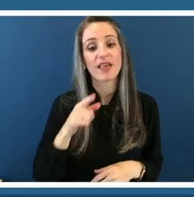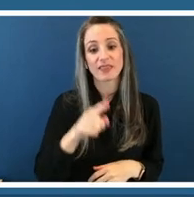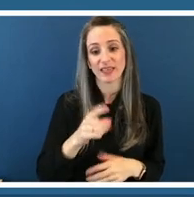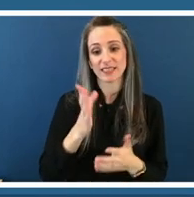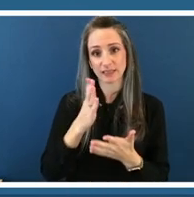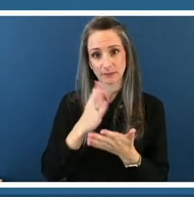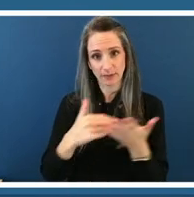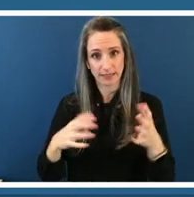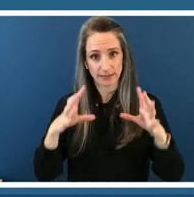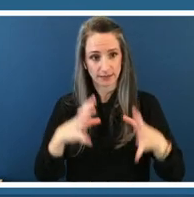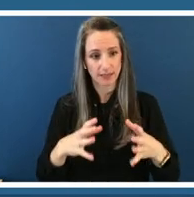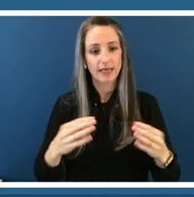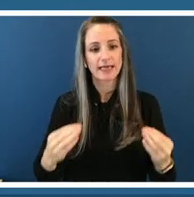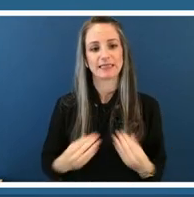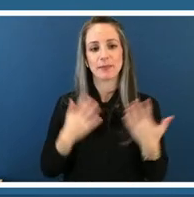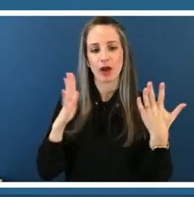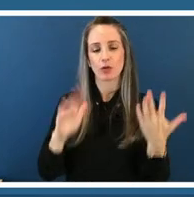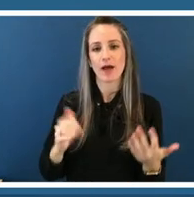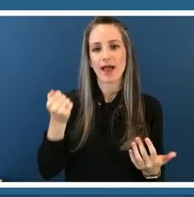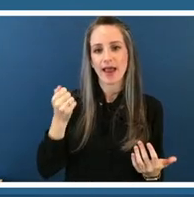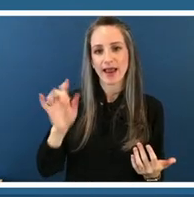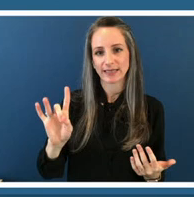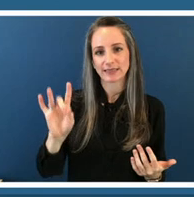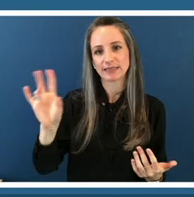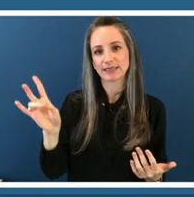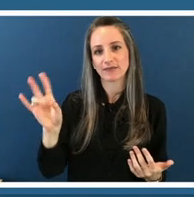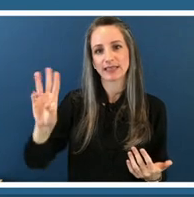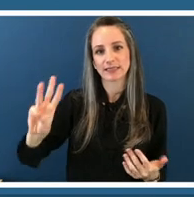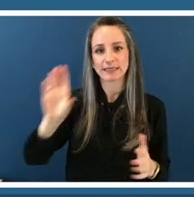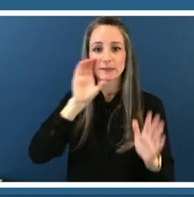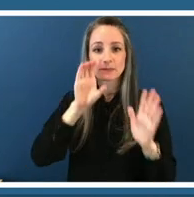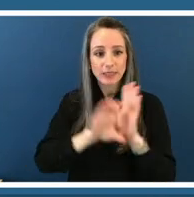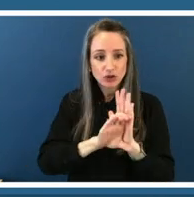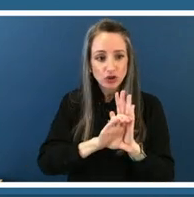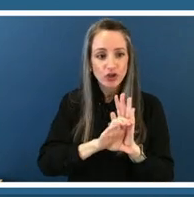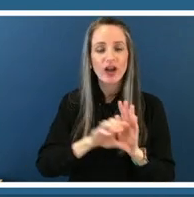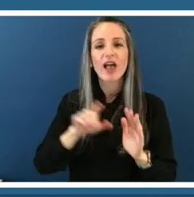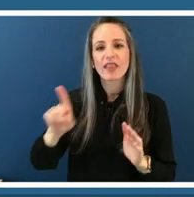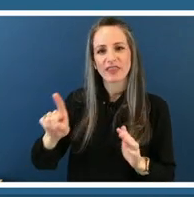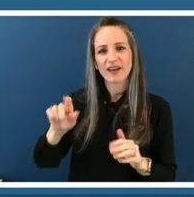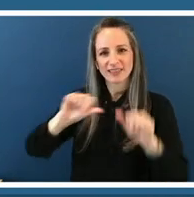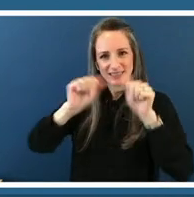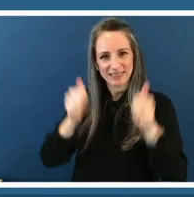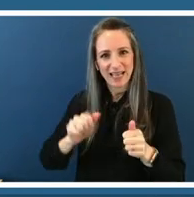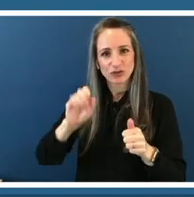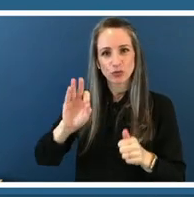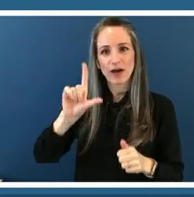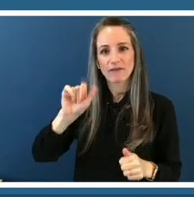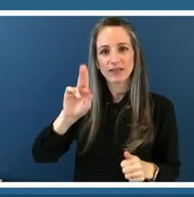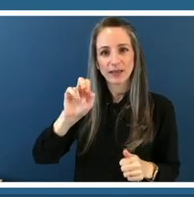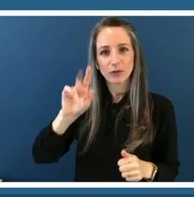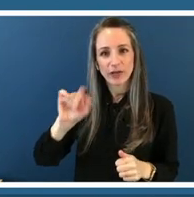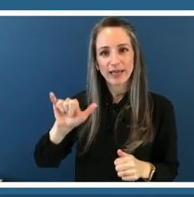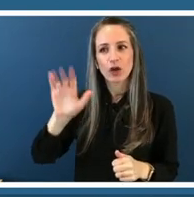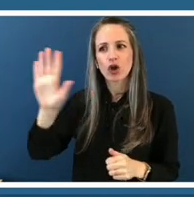picture depicting the statue of liberty's disembodied hand in madison square park